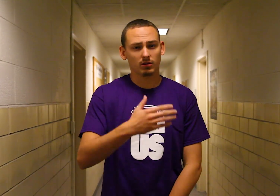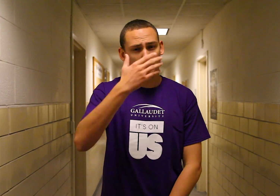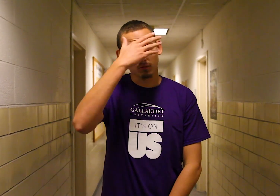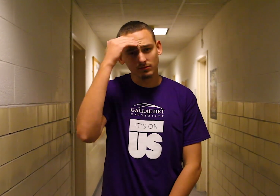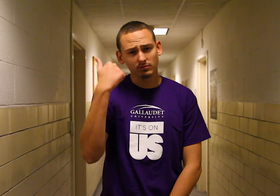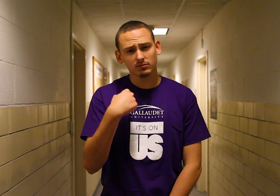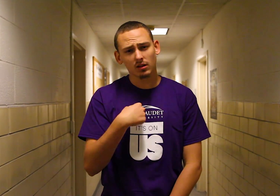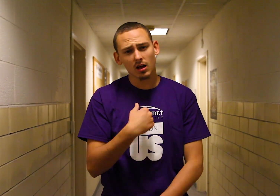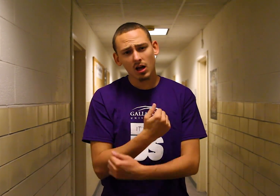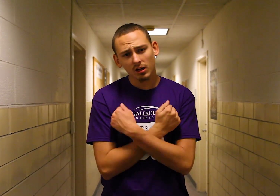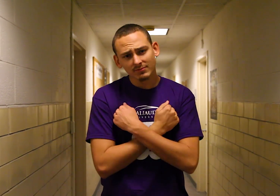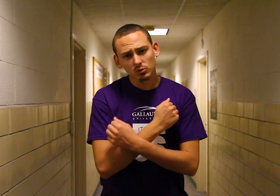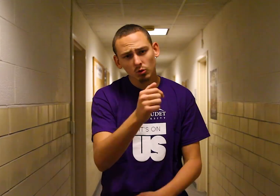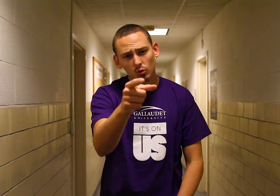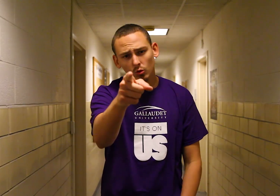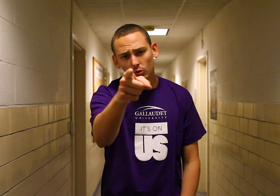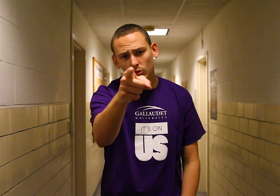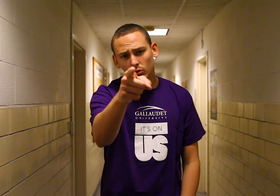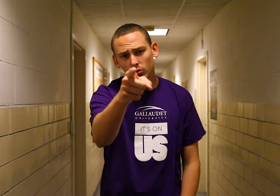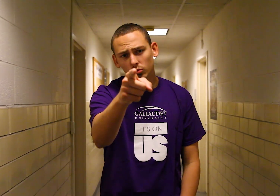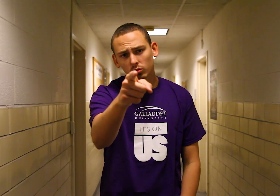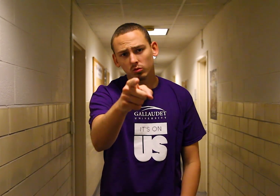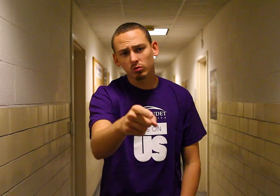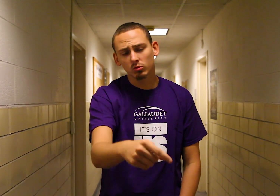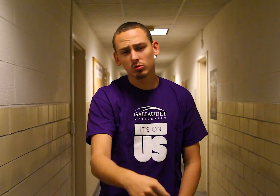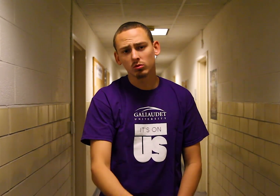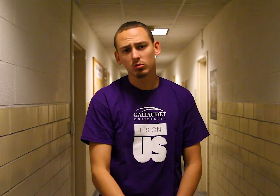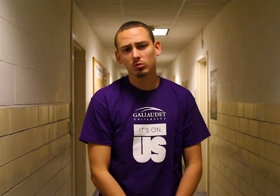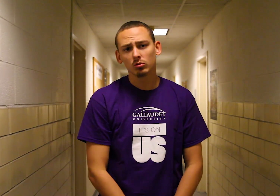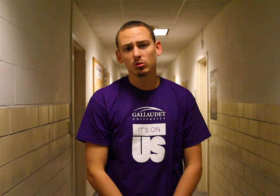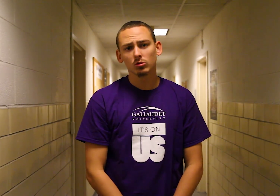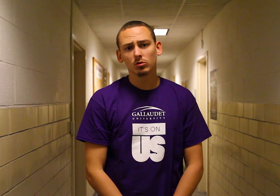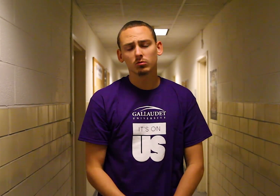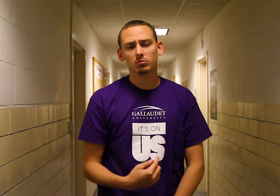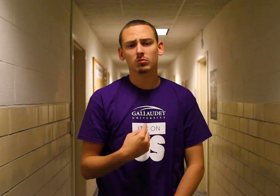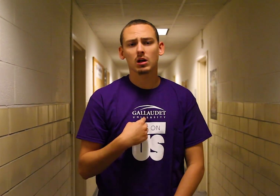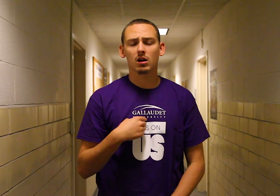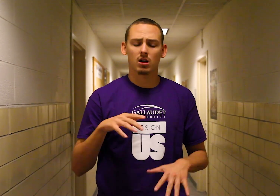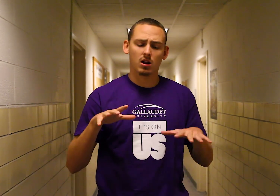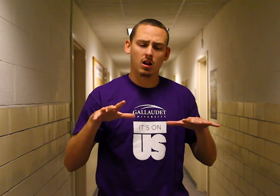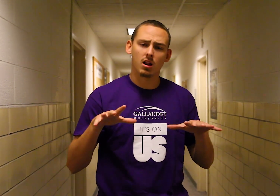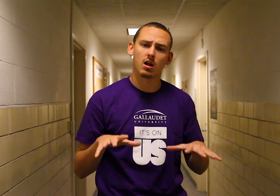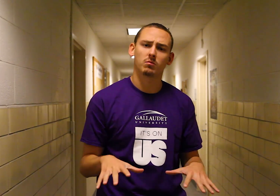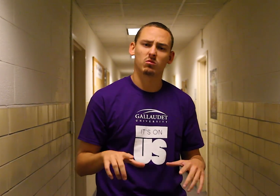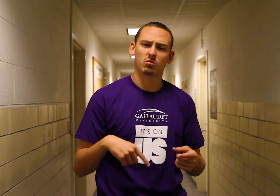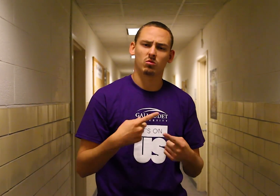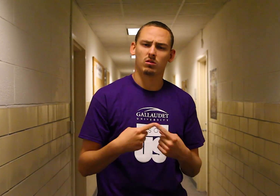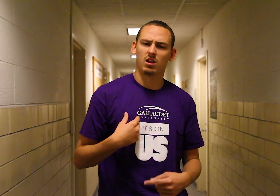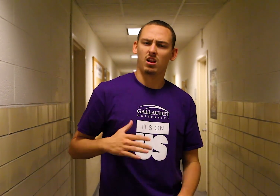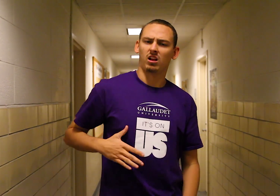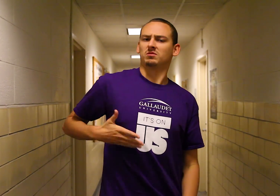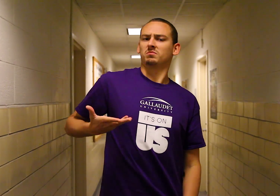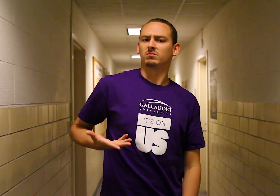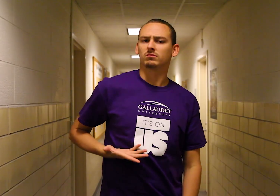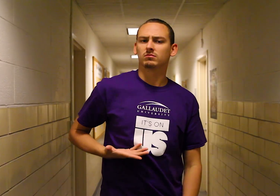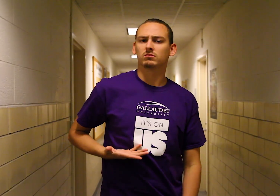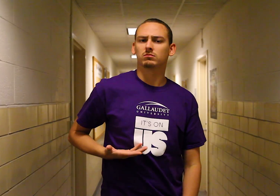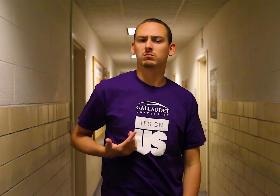Because I love you, I calm myself down when I’m upset